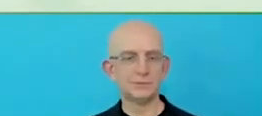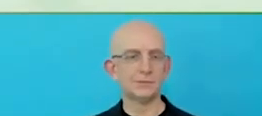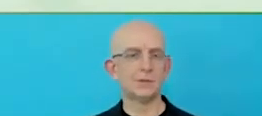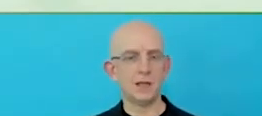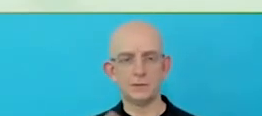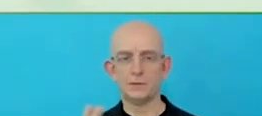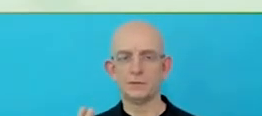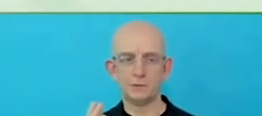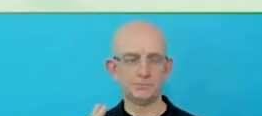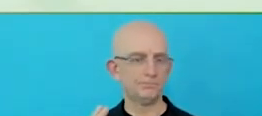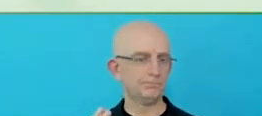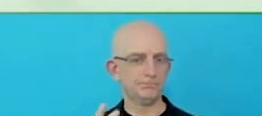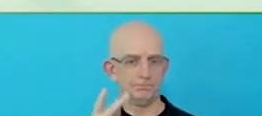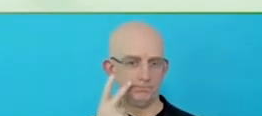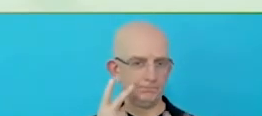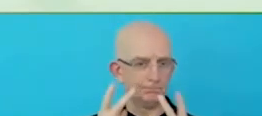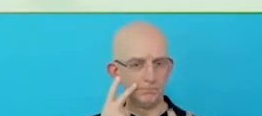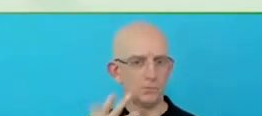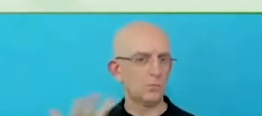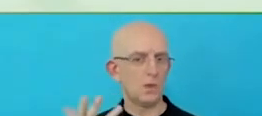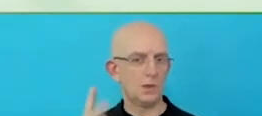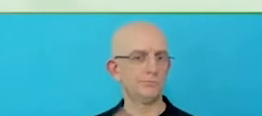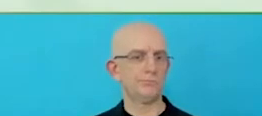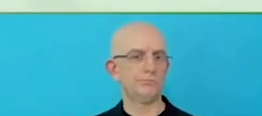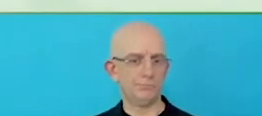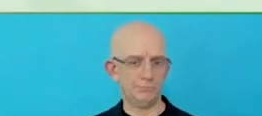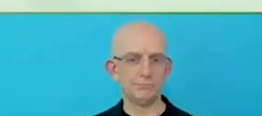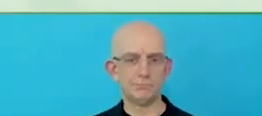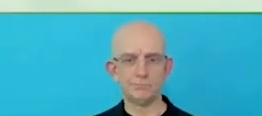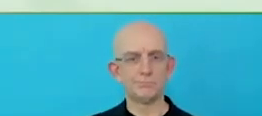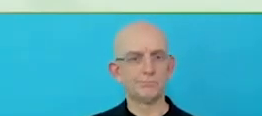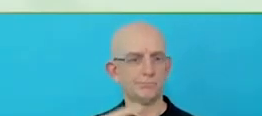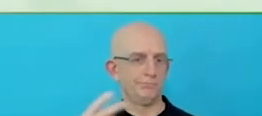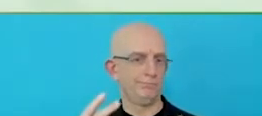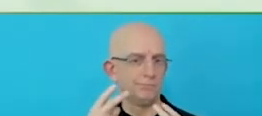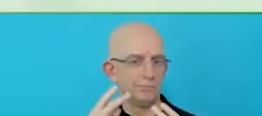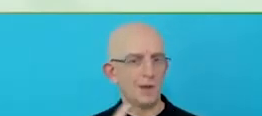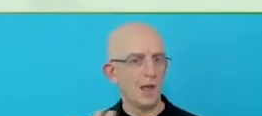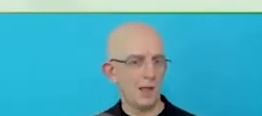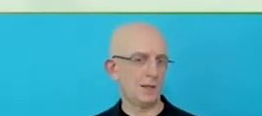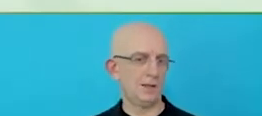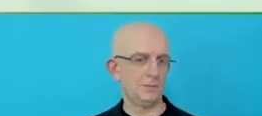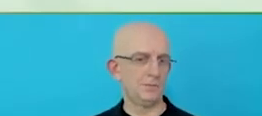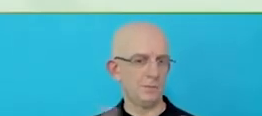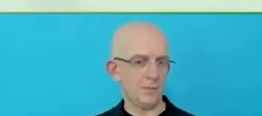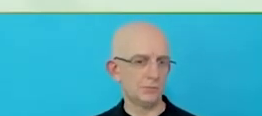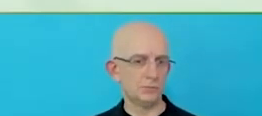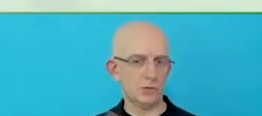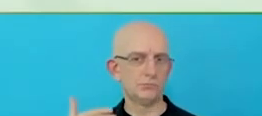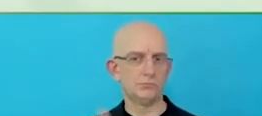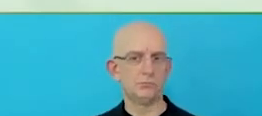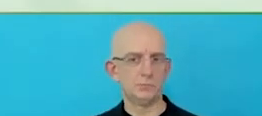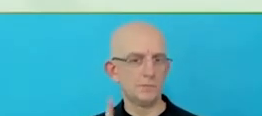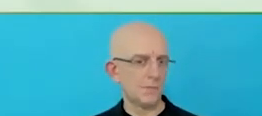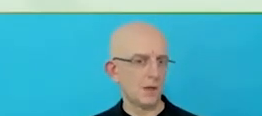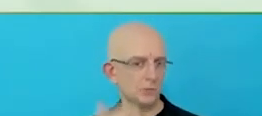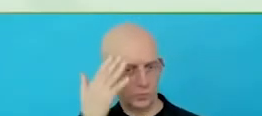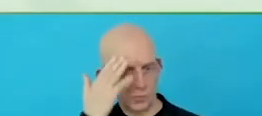Is a good question, I think, it is important to realise that while